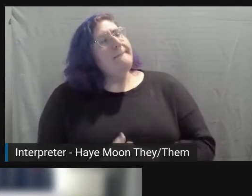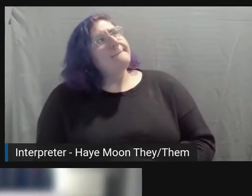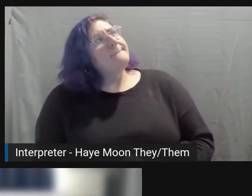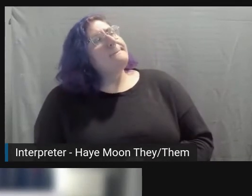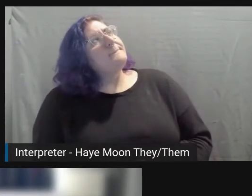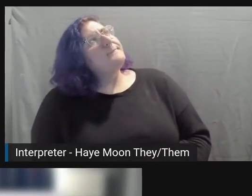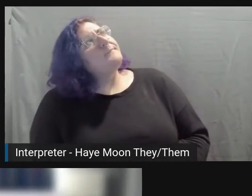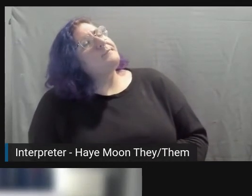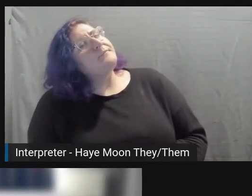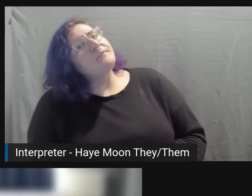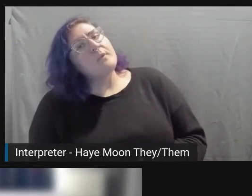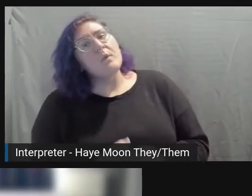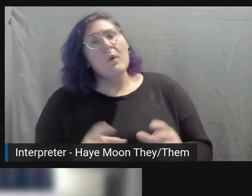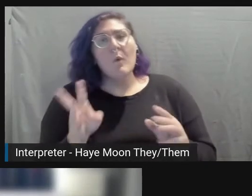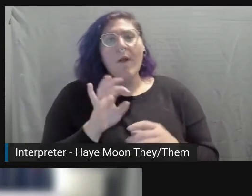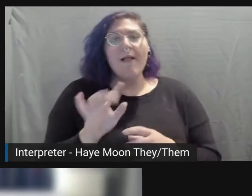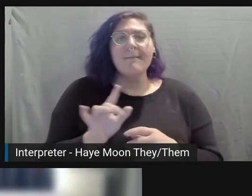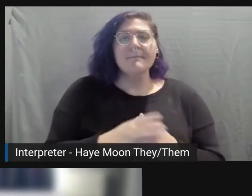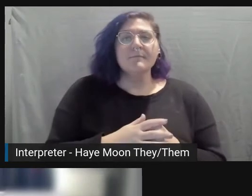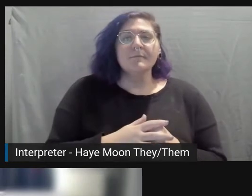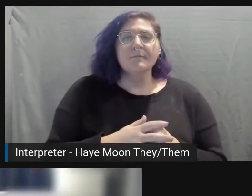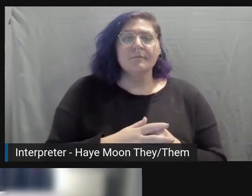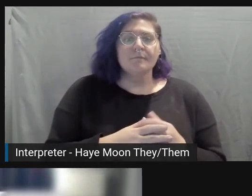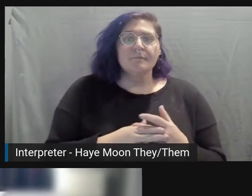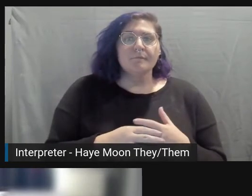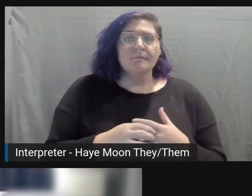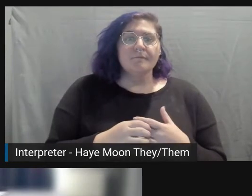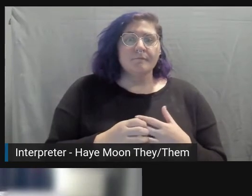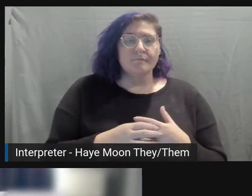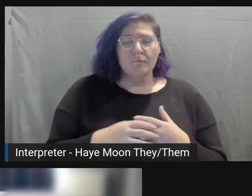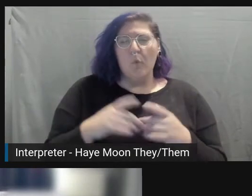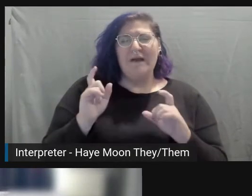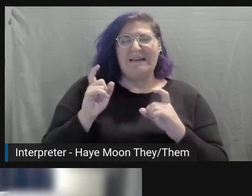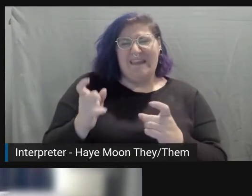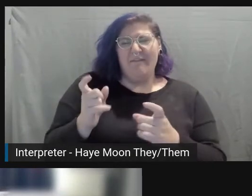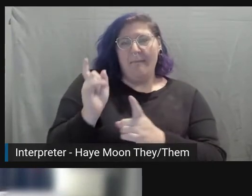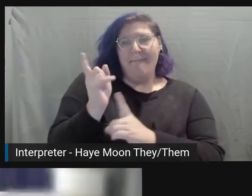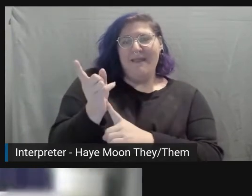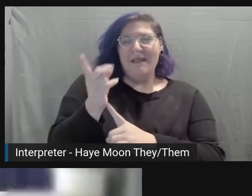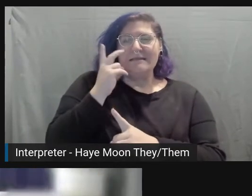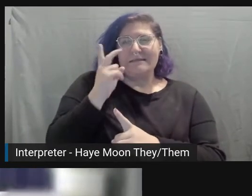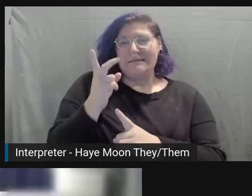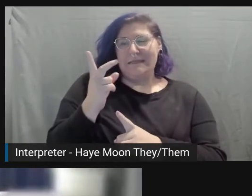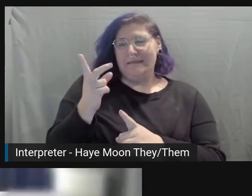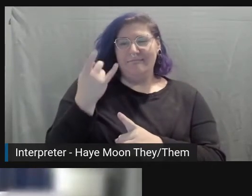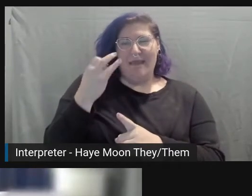Yes, we'll give them a second to see if they come with more.